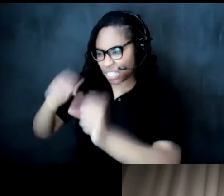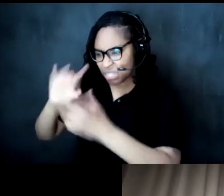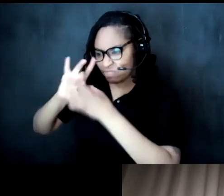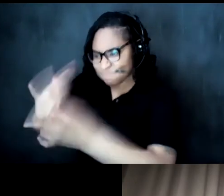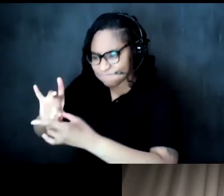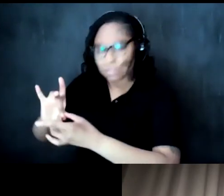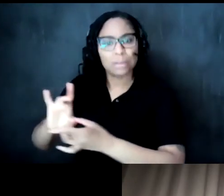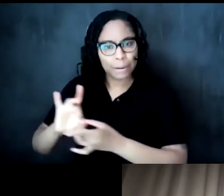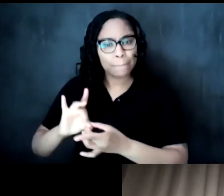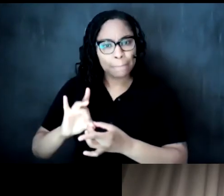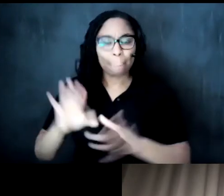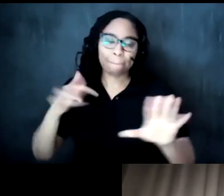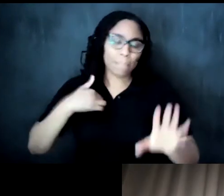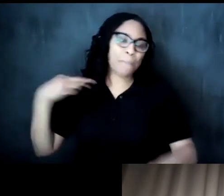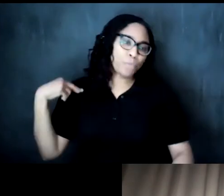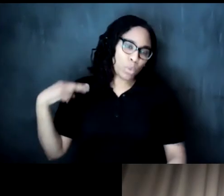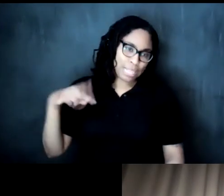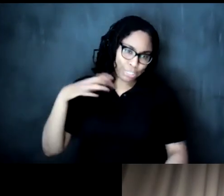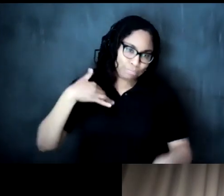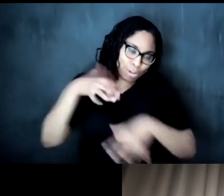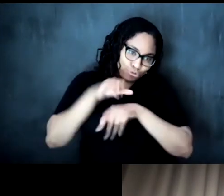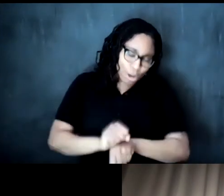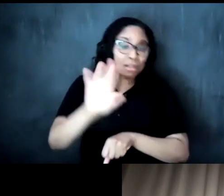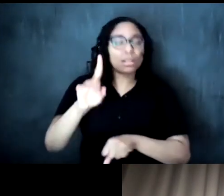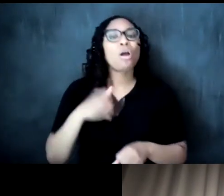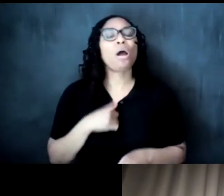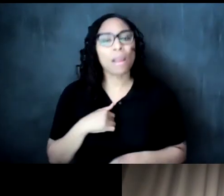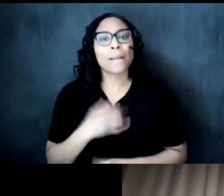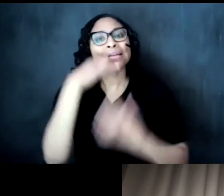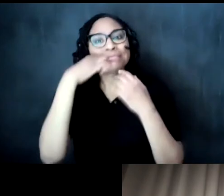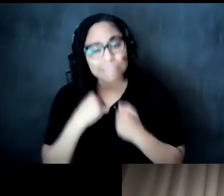i'm a religionist by training going to our sacred texts is is in fact our sacred writings about